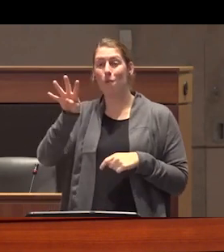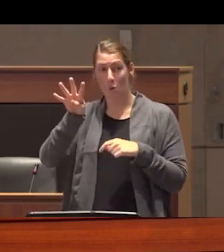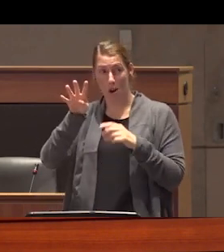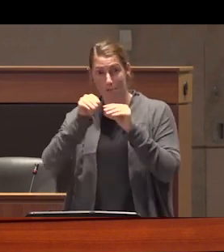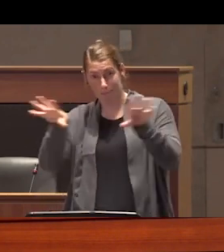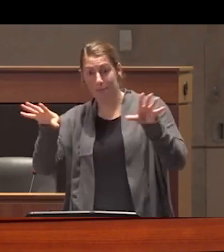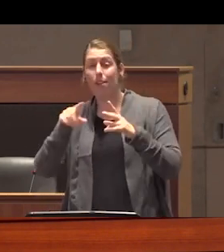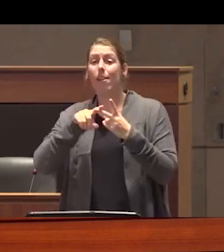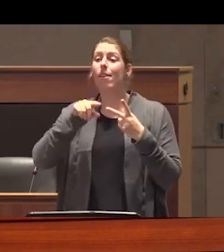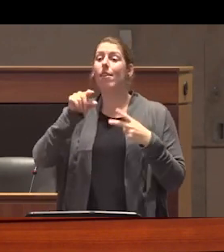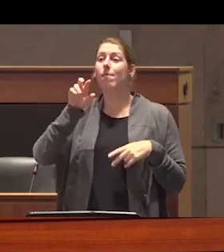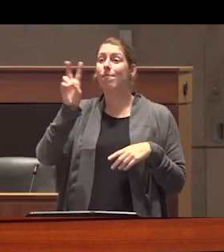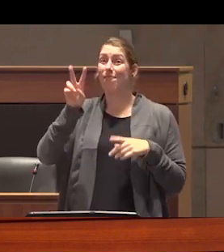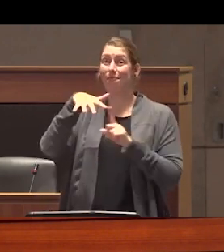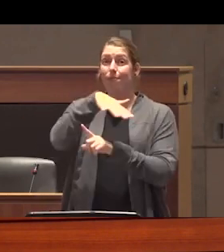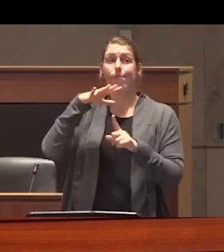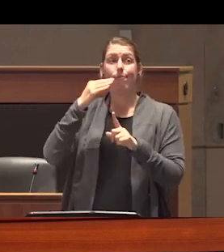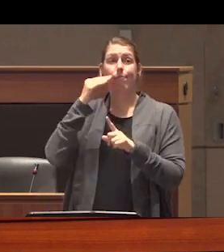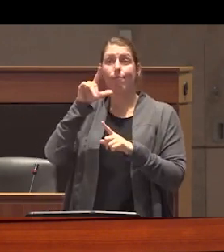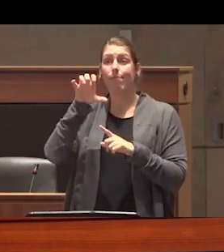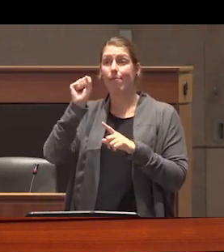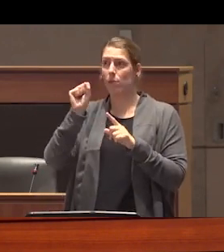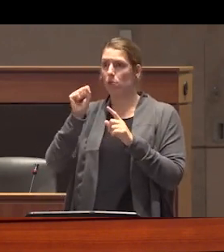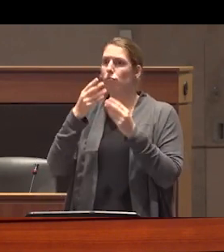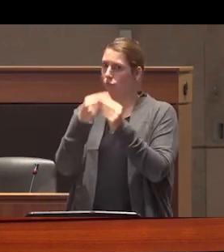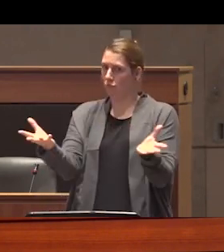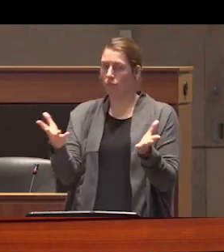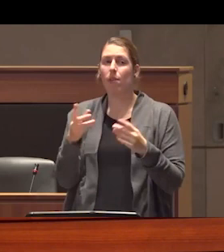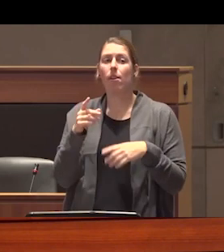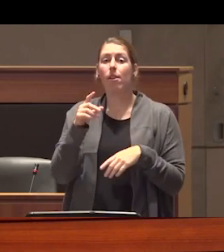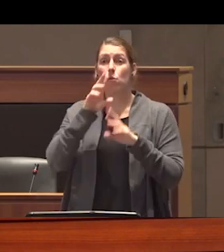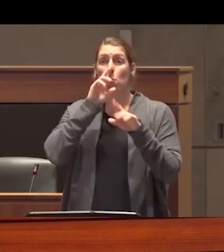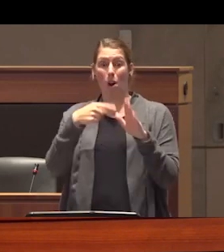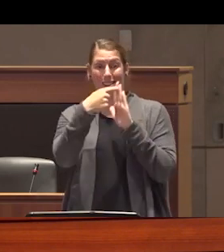uh the Greater Vancouver homeless count data was released and it reported that over a three-year